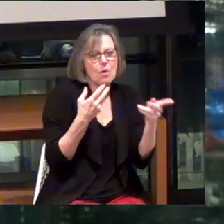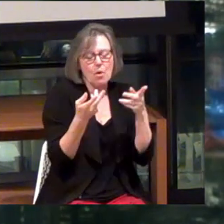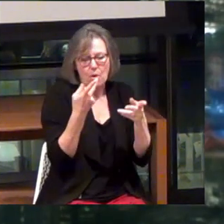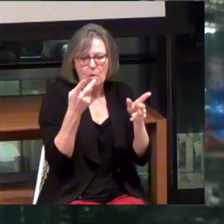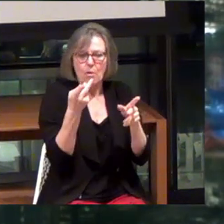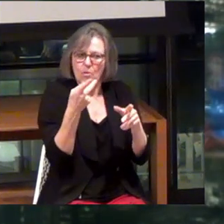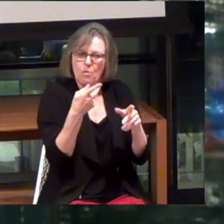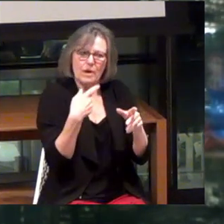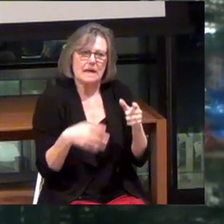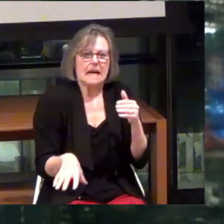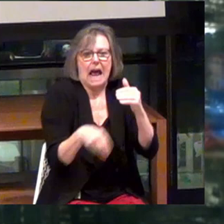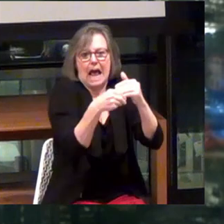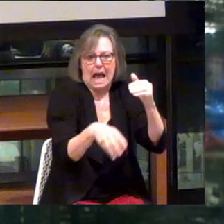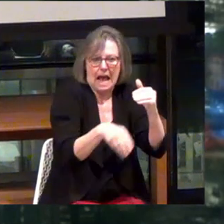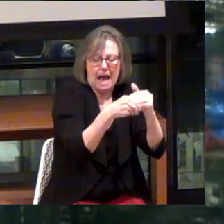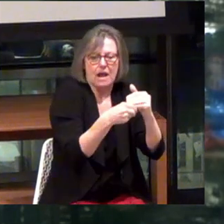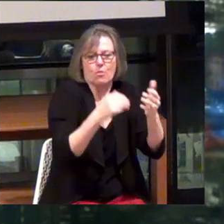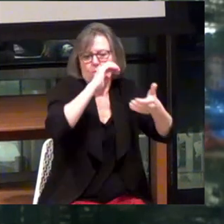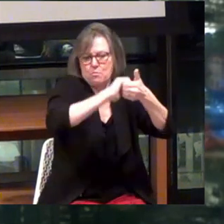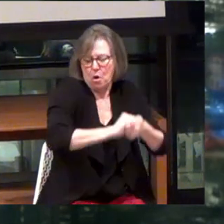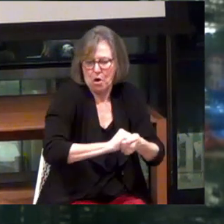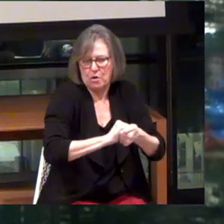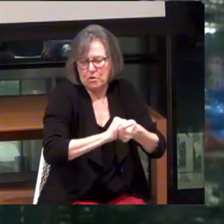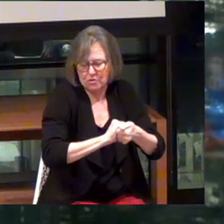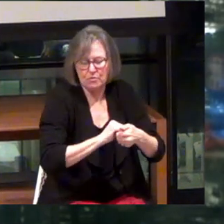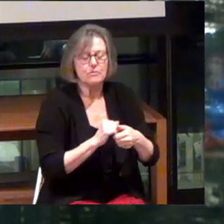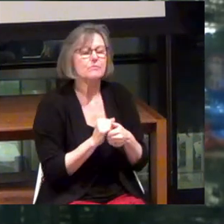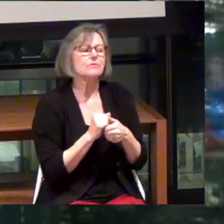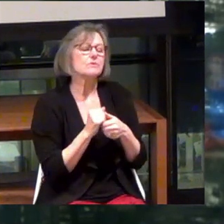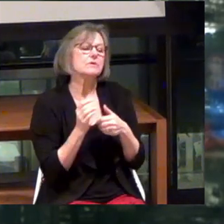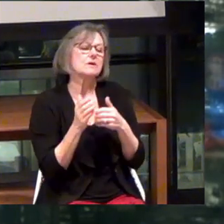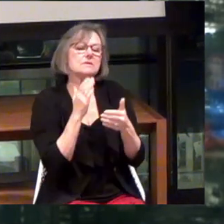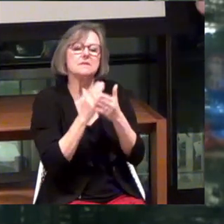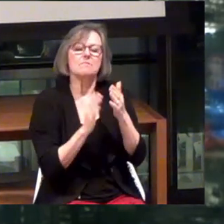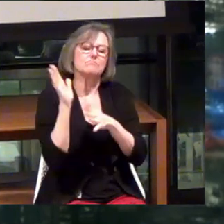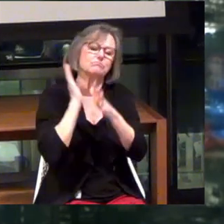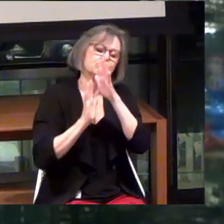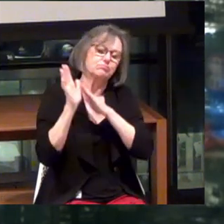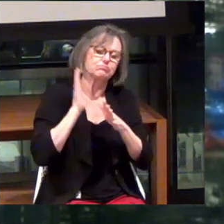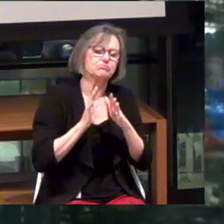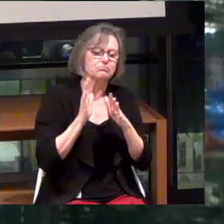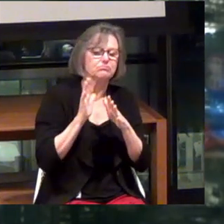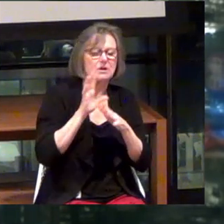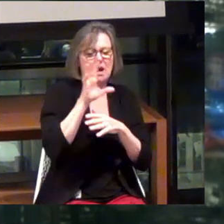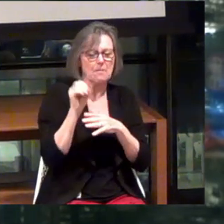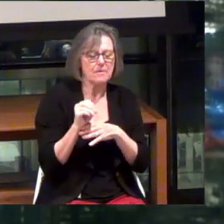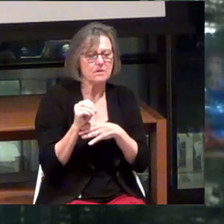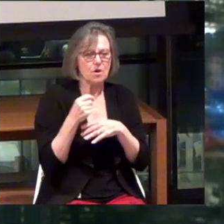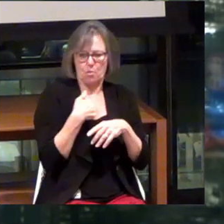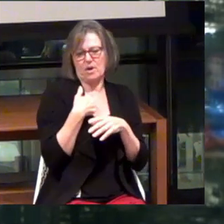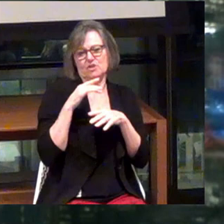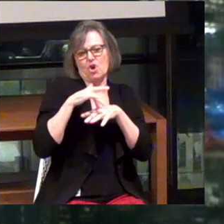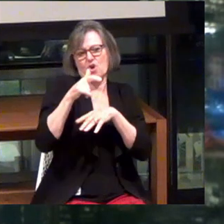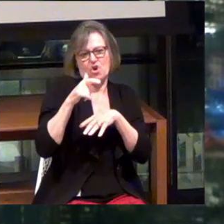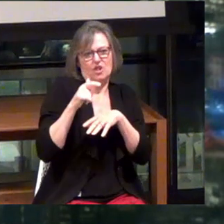Maybe we can add... We can partner. And even some of the earlier stage companies -- I would consider us earlier stage as well